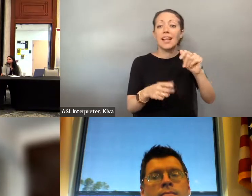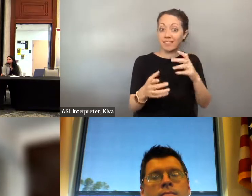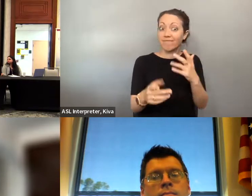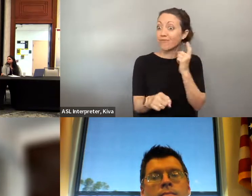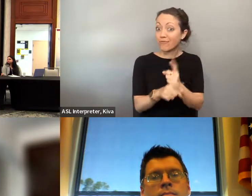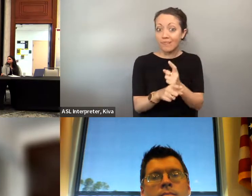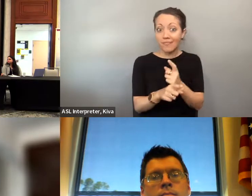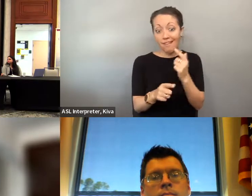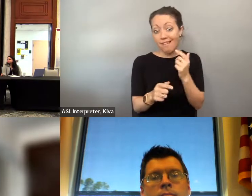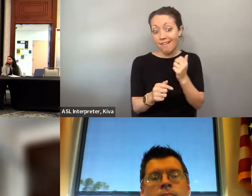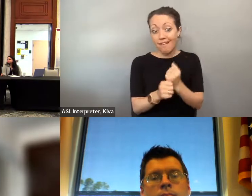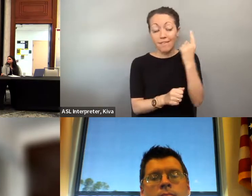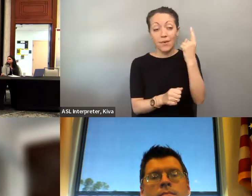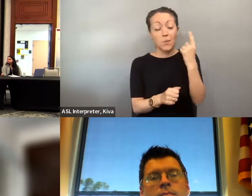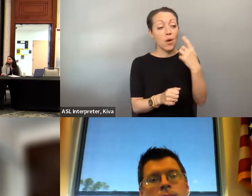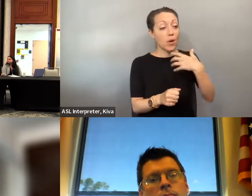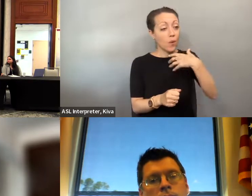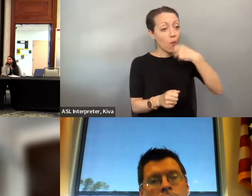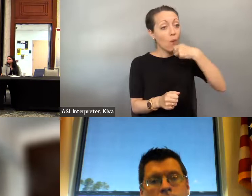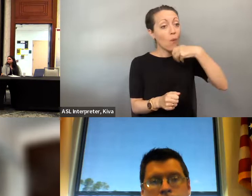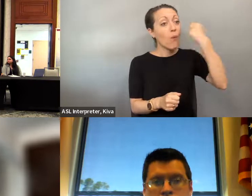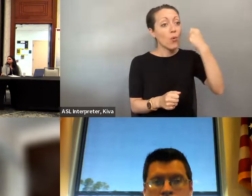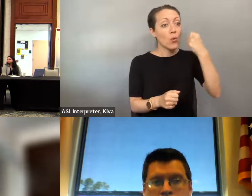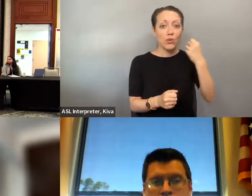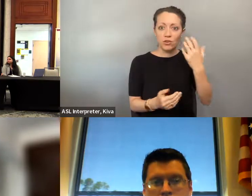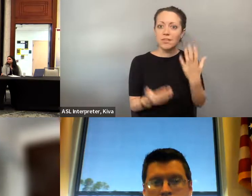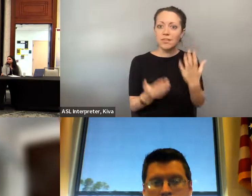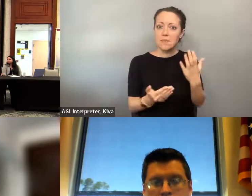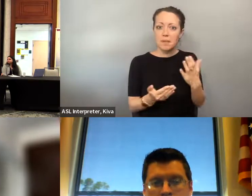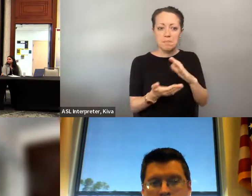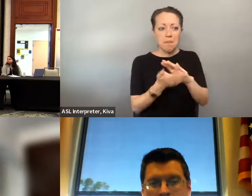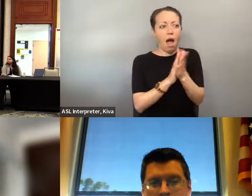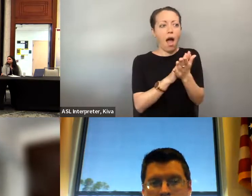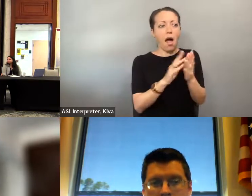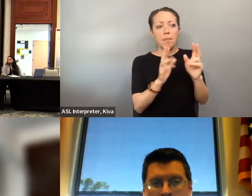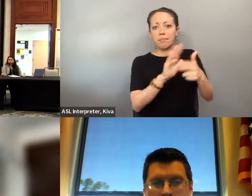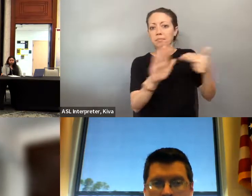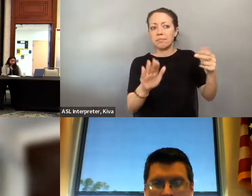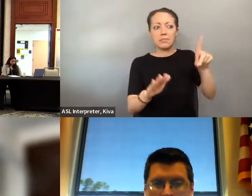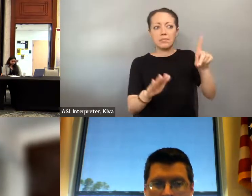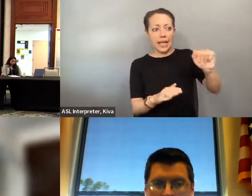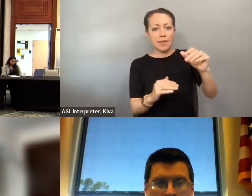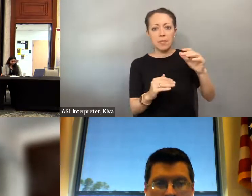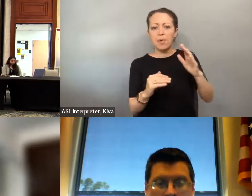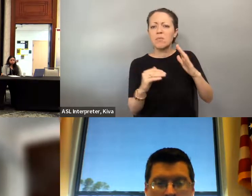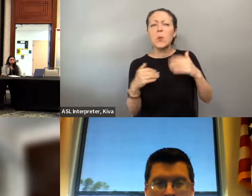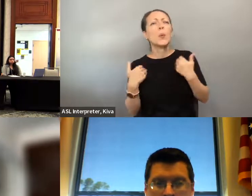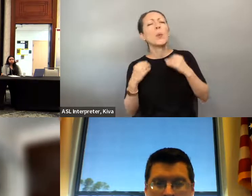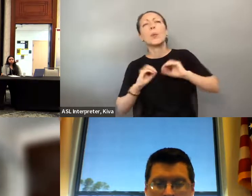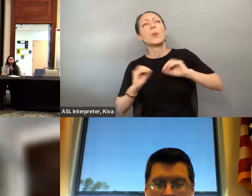too, like age and disability; How that kind of progressive, and looks different, for they get older. women and you mentioned too, how age and disability how They might experience disability or illnesses, or things like that, that they didn't experience in their youth.